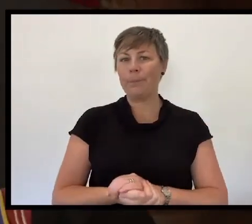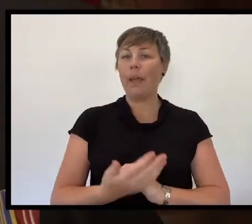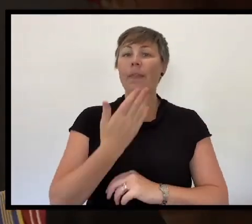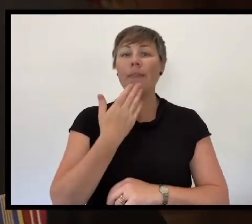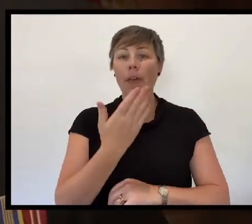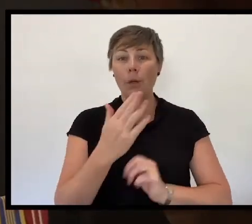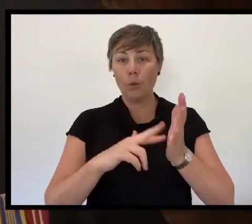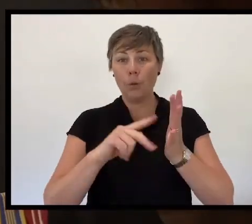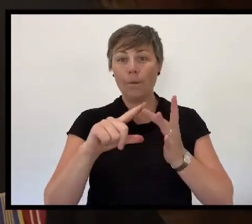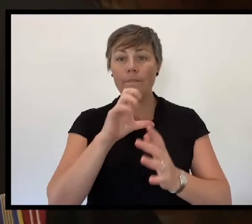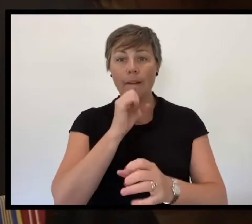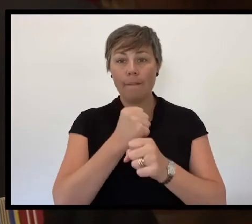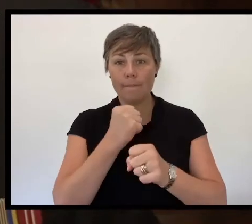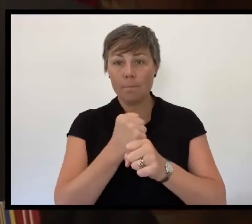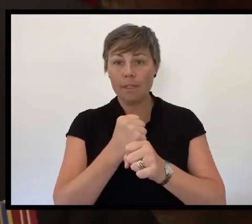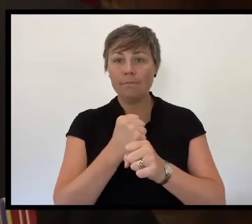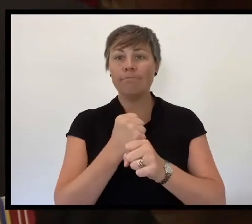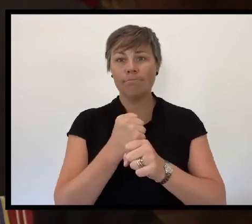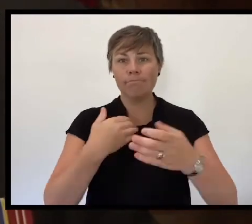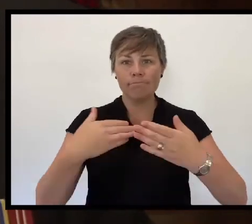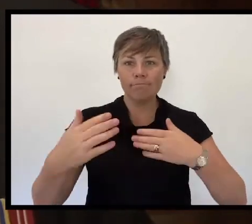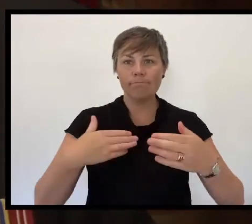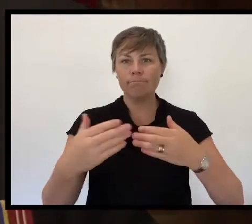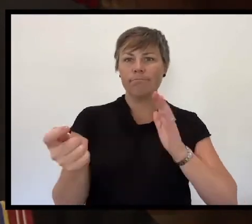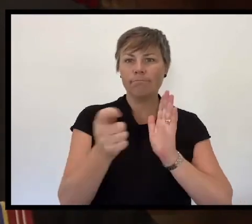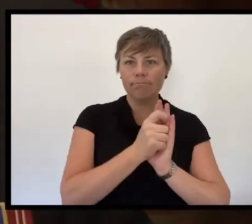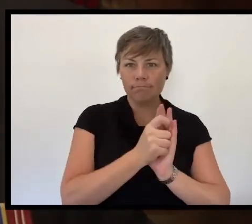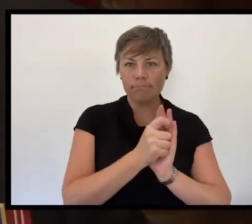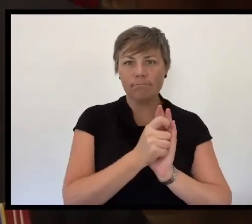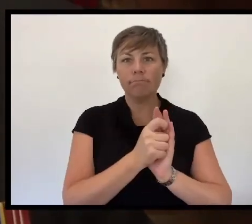We thank the Victorian Government for supporting today’s service